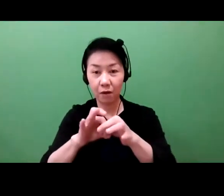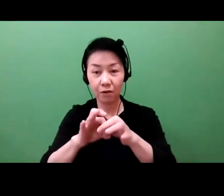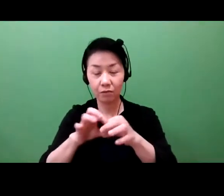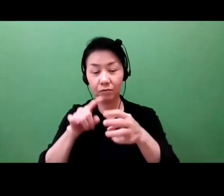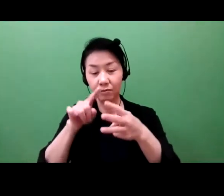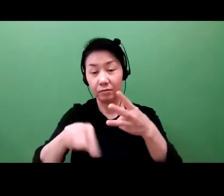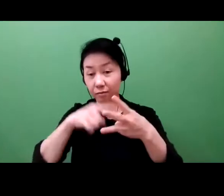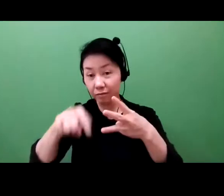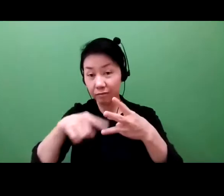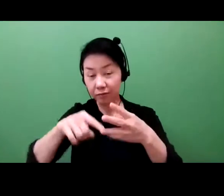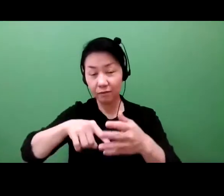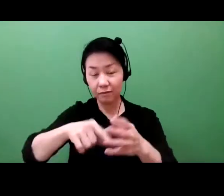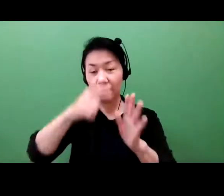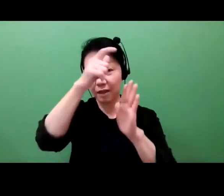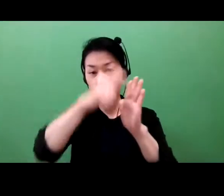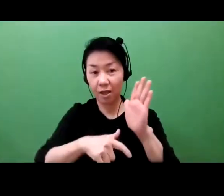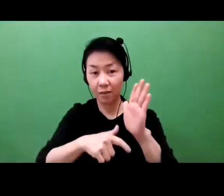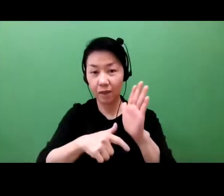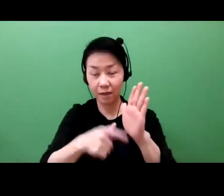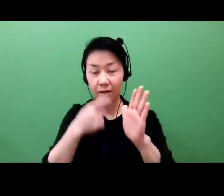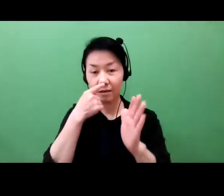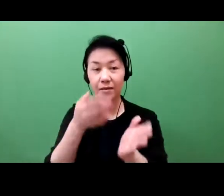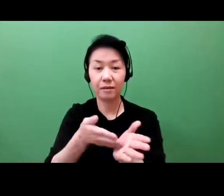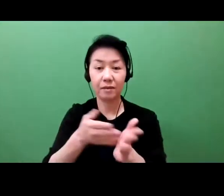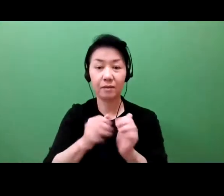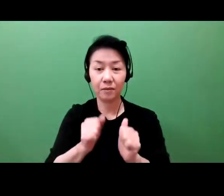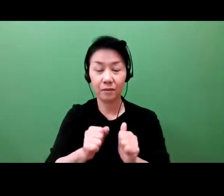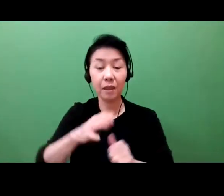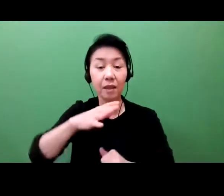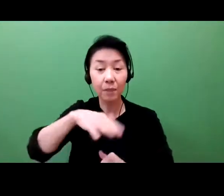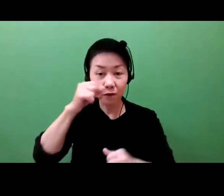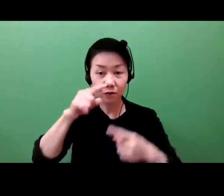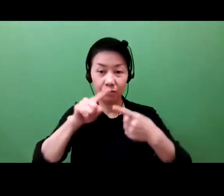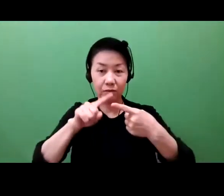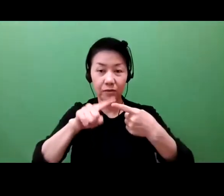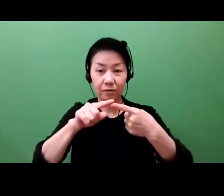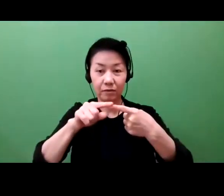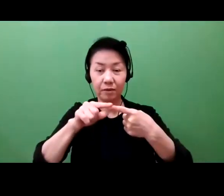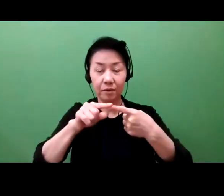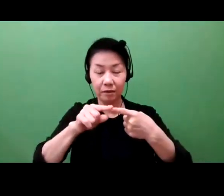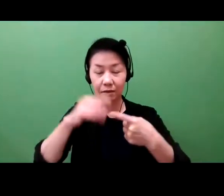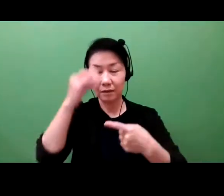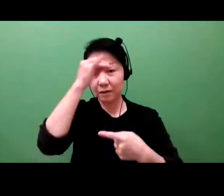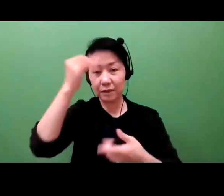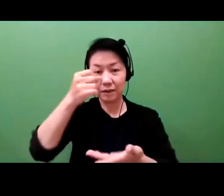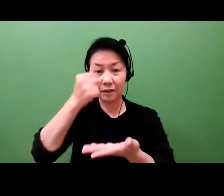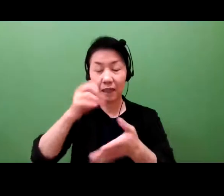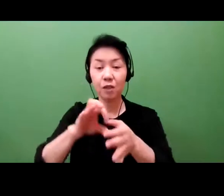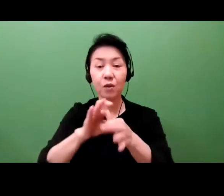intellectual property enables the commercialization pathway. This is critical.